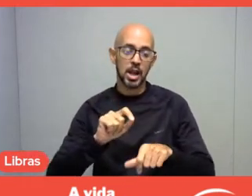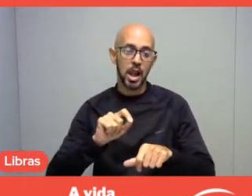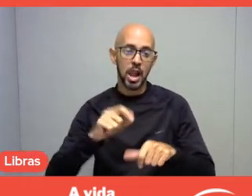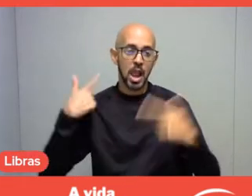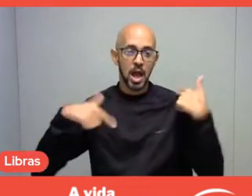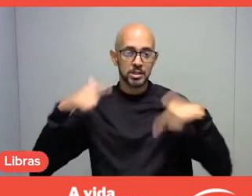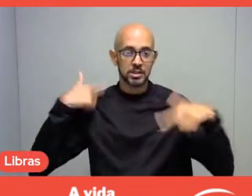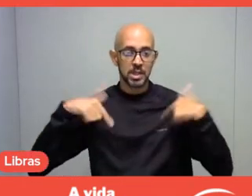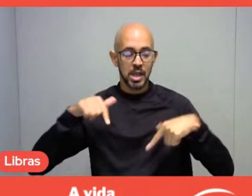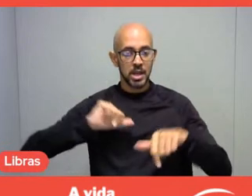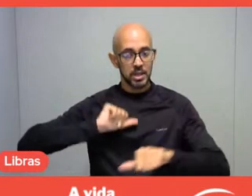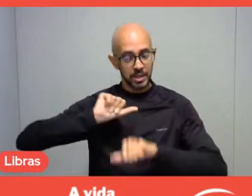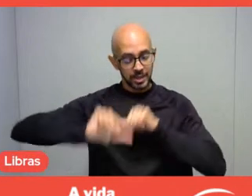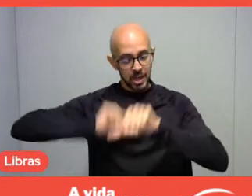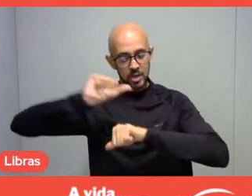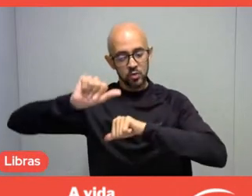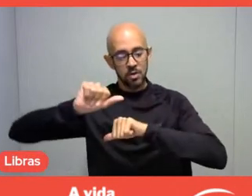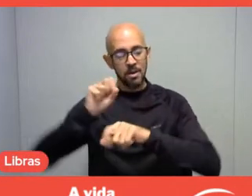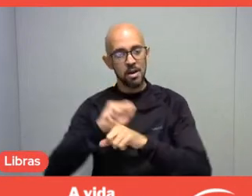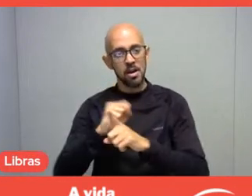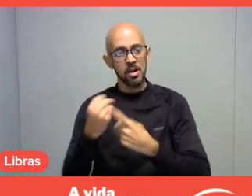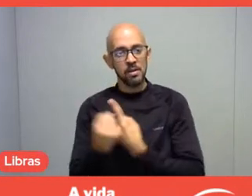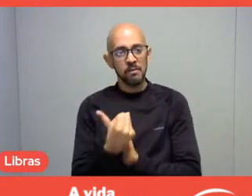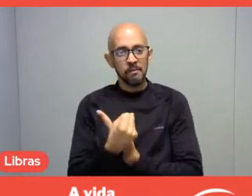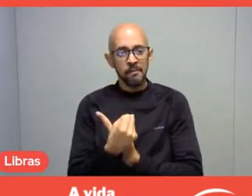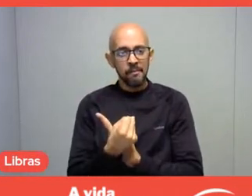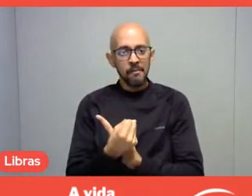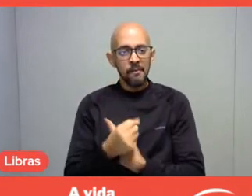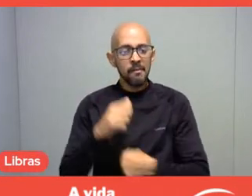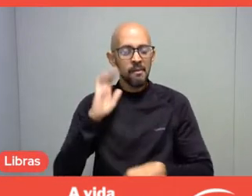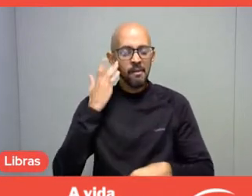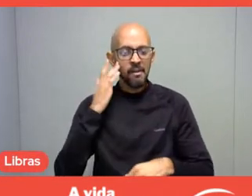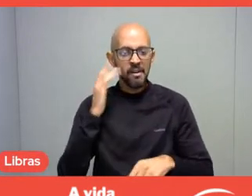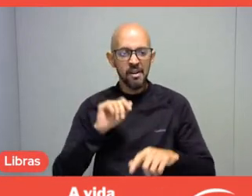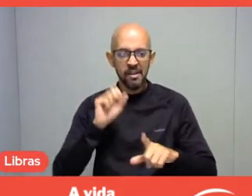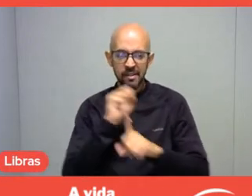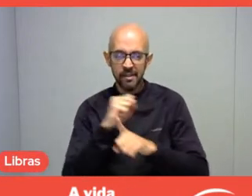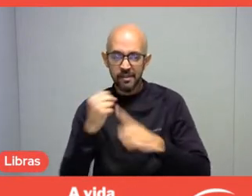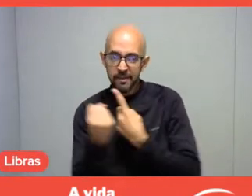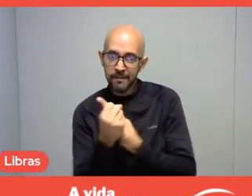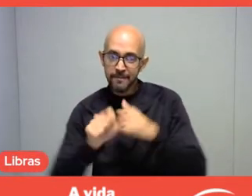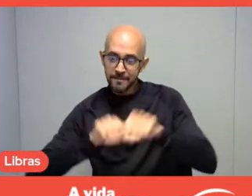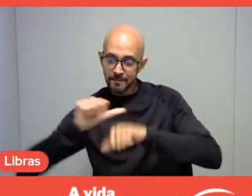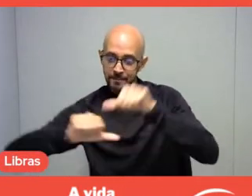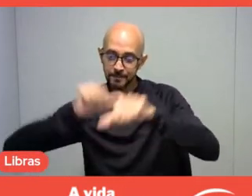So, for me, social transformation takes place in educational actions,